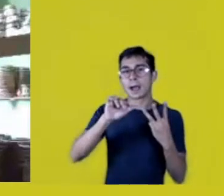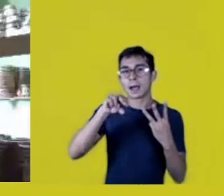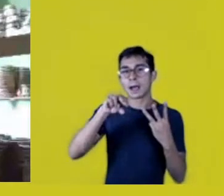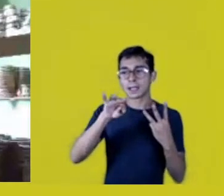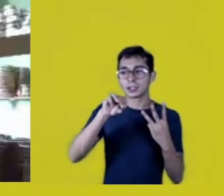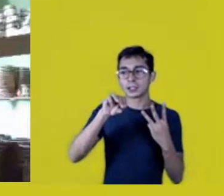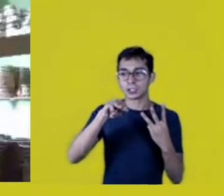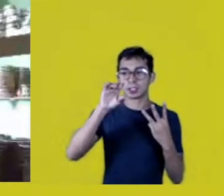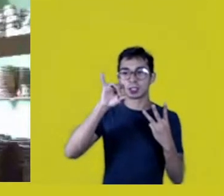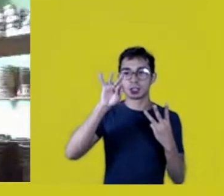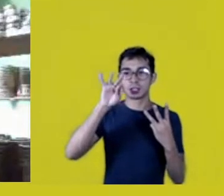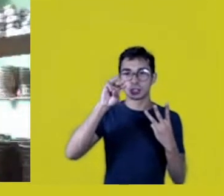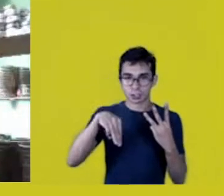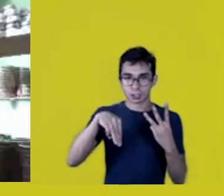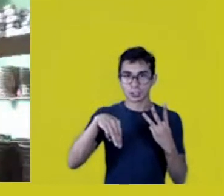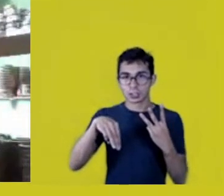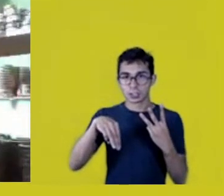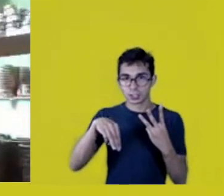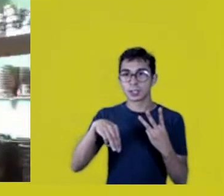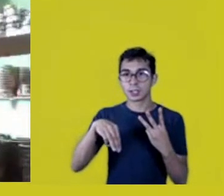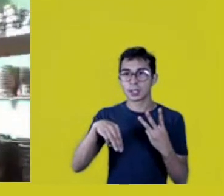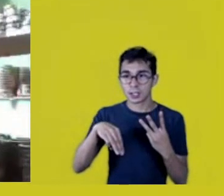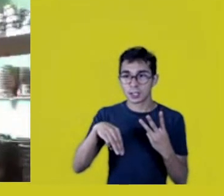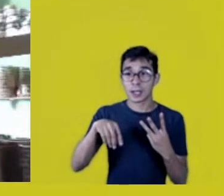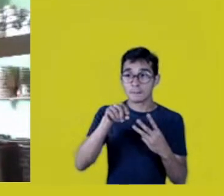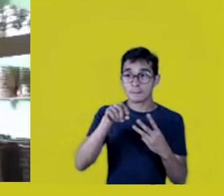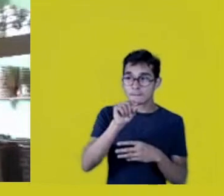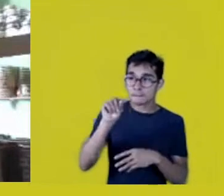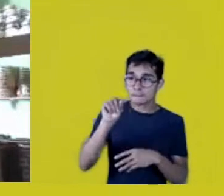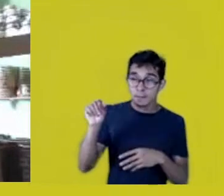to whom the right to declare themselves Natives was denied as well,